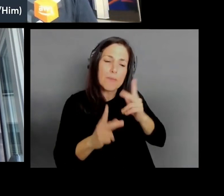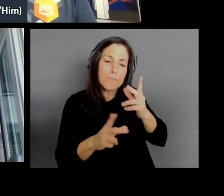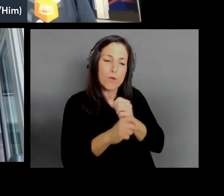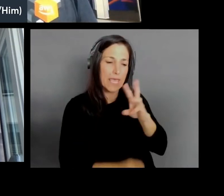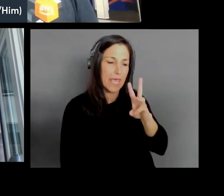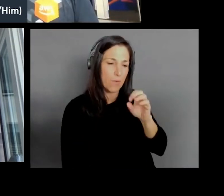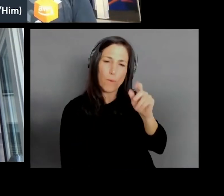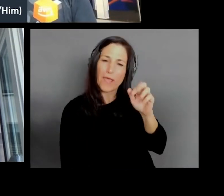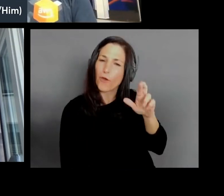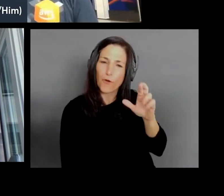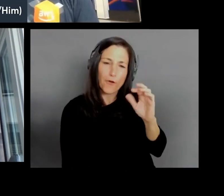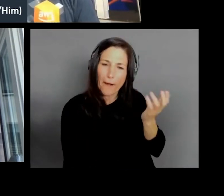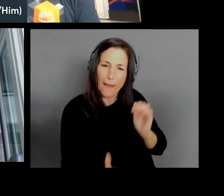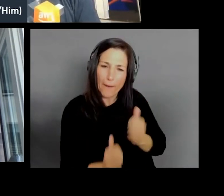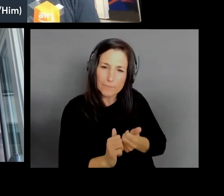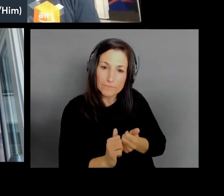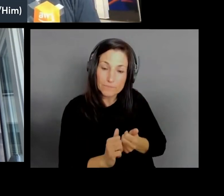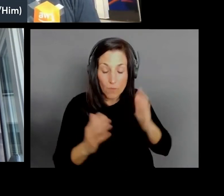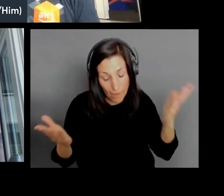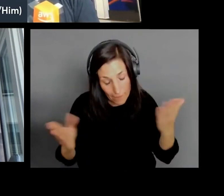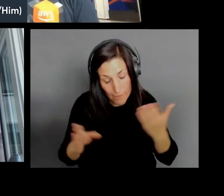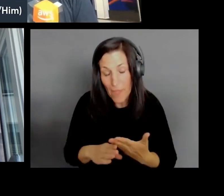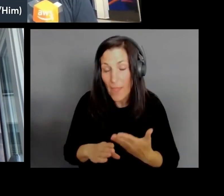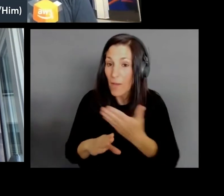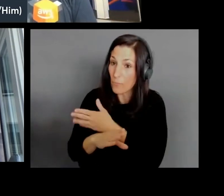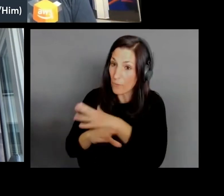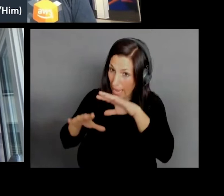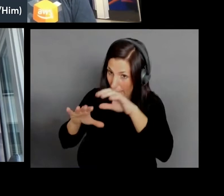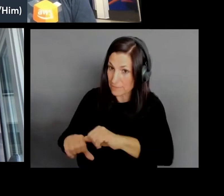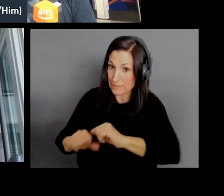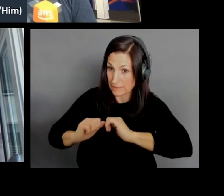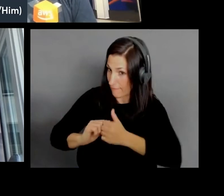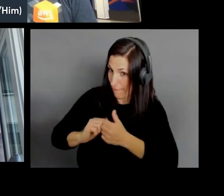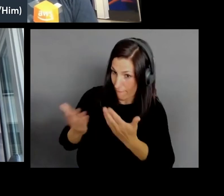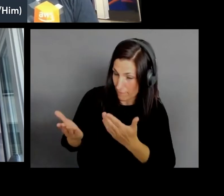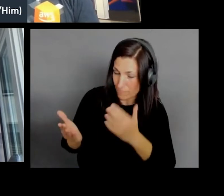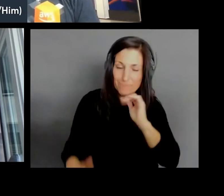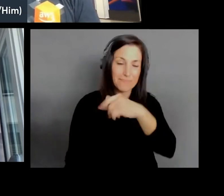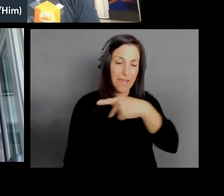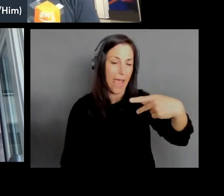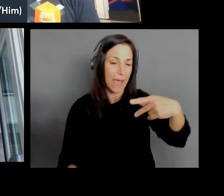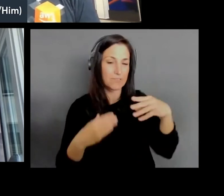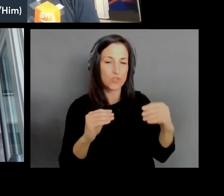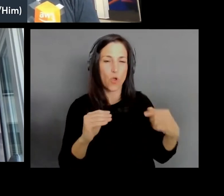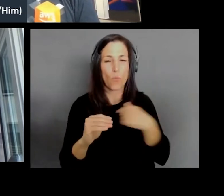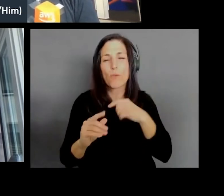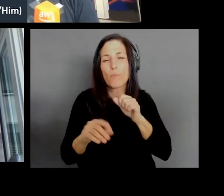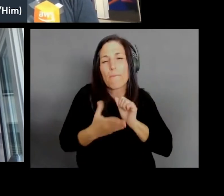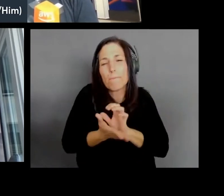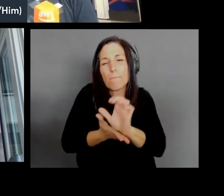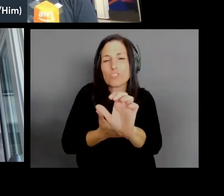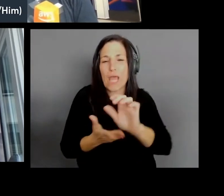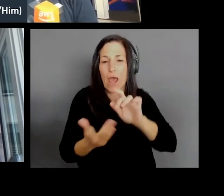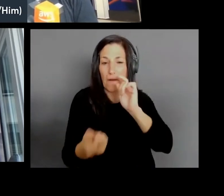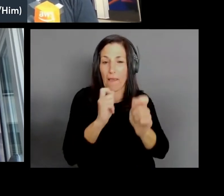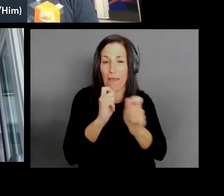pre-acquisition, it was the app store. We would push configs out for our- So we have a SaaS product and we have a self-hosted product.